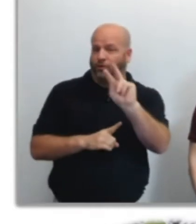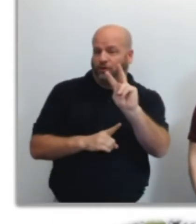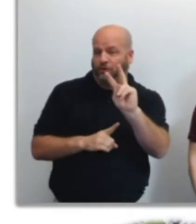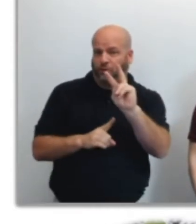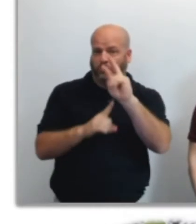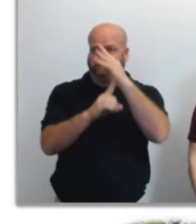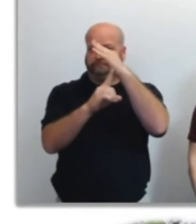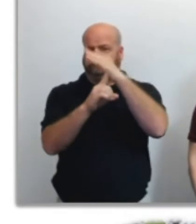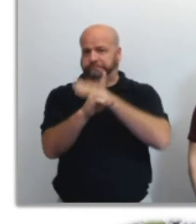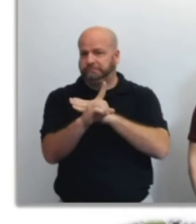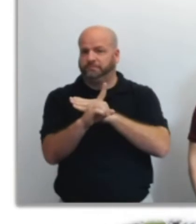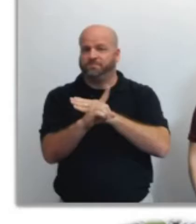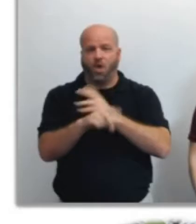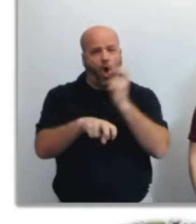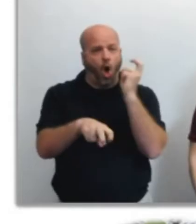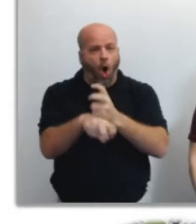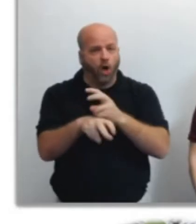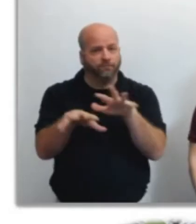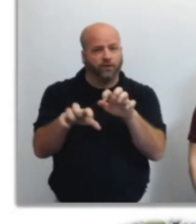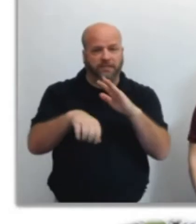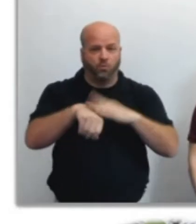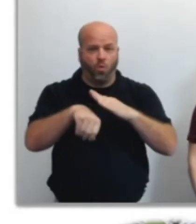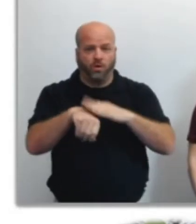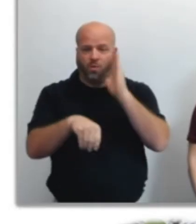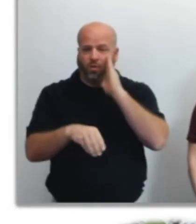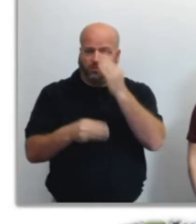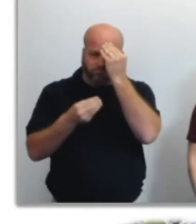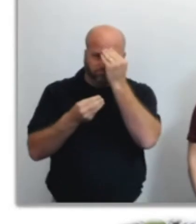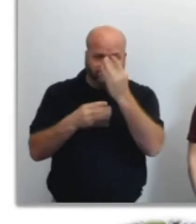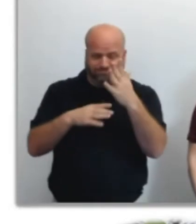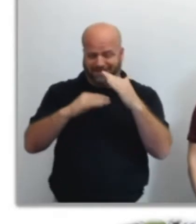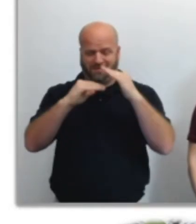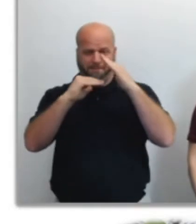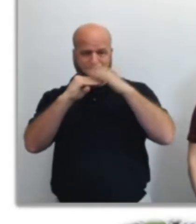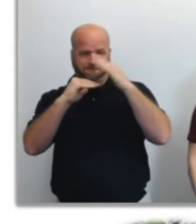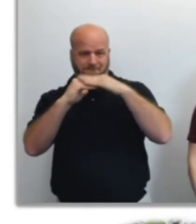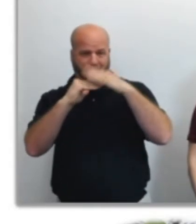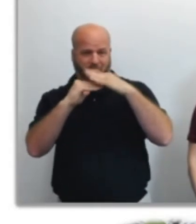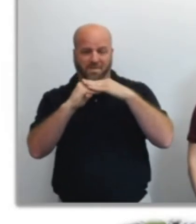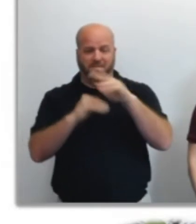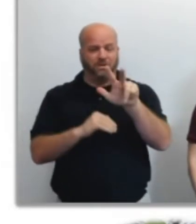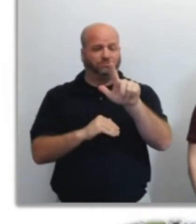A Hard Freeze Warning is when minimum temperatures that are forecast to be 28 degrees or less.